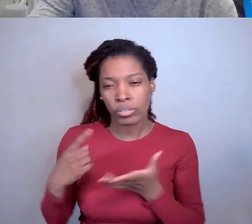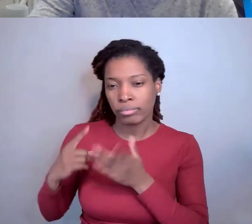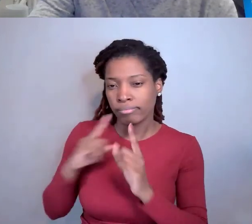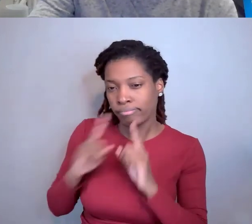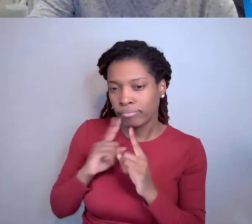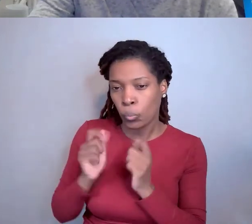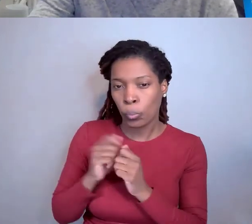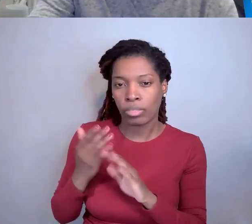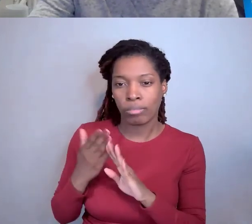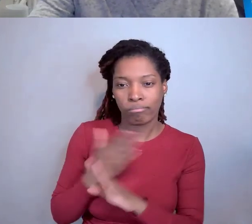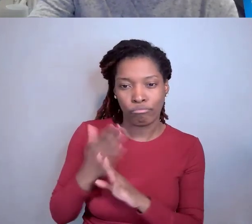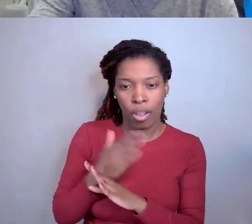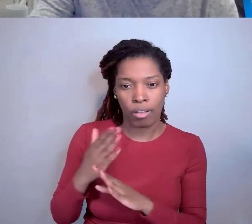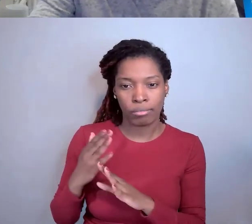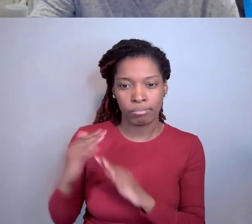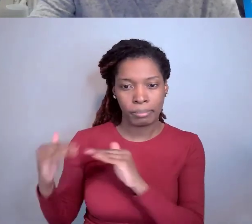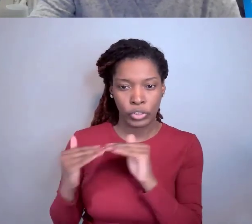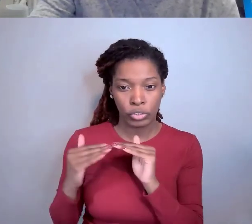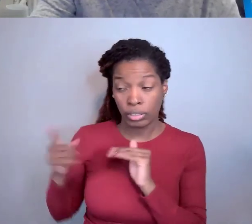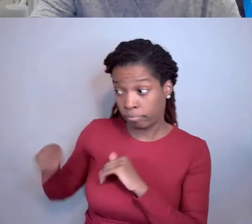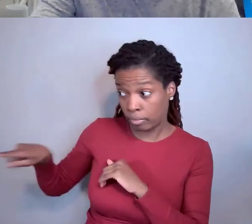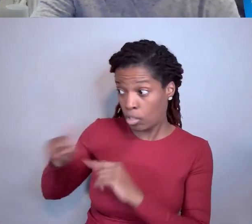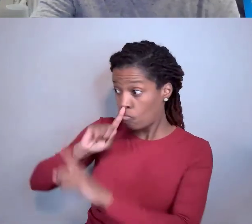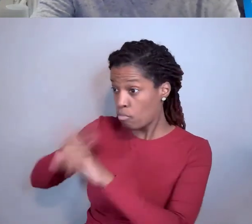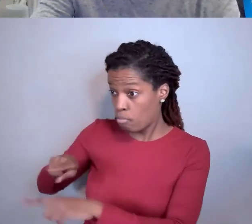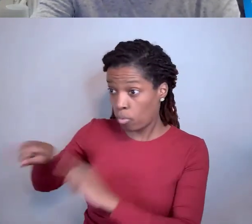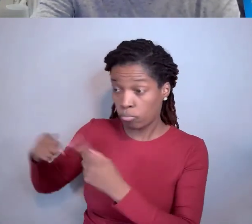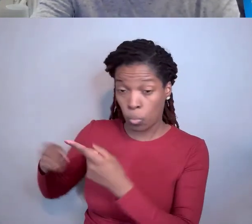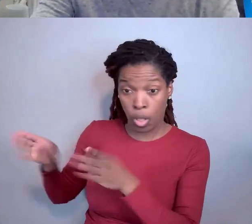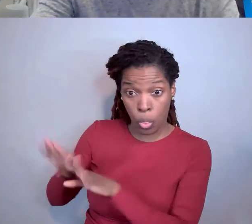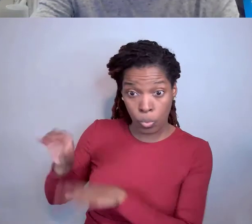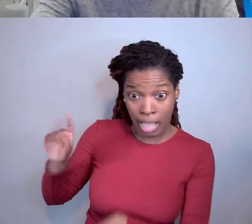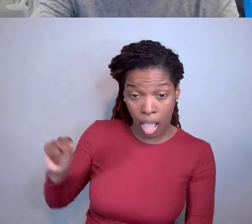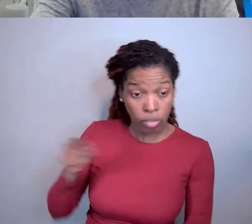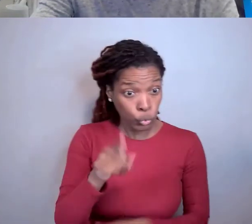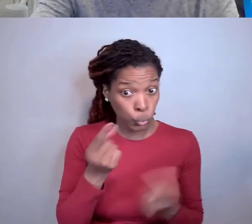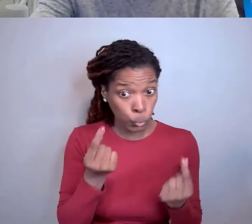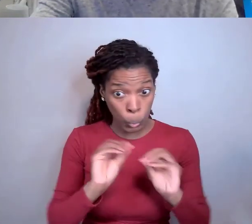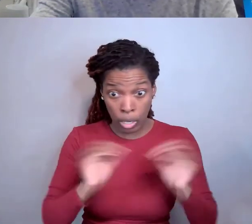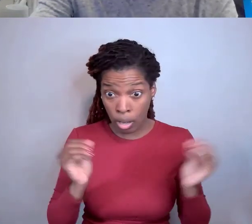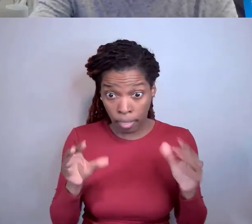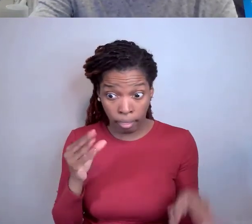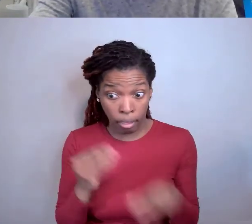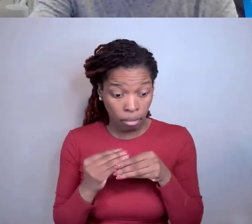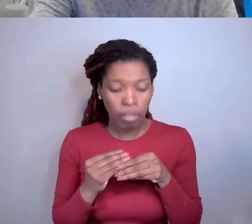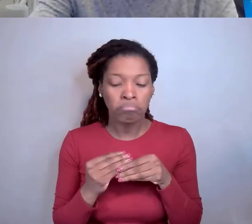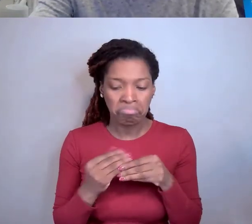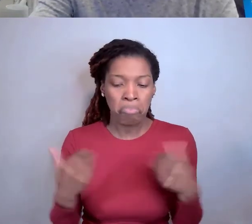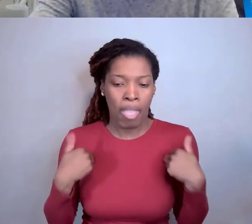If they reported it when they closed it out and you didn't do anything else with it, we got the final invention statement.